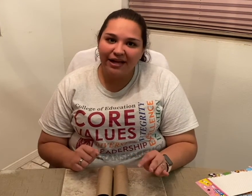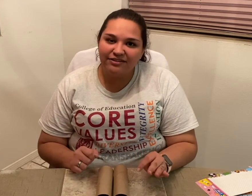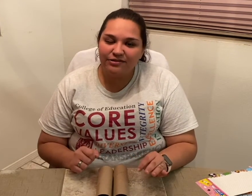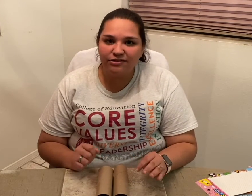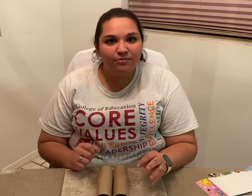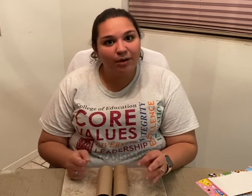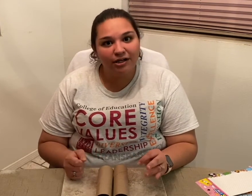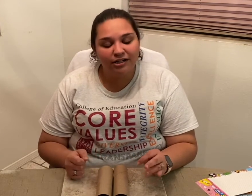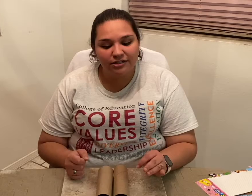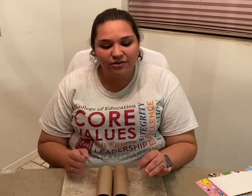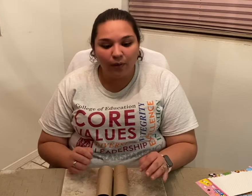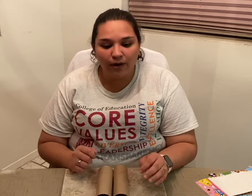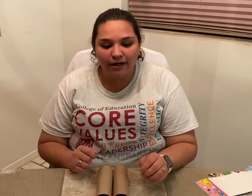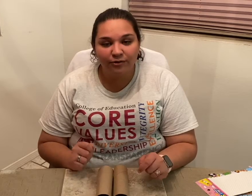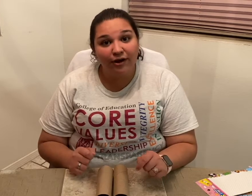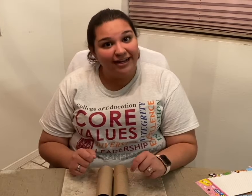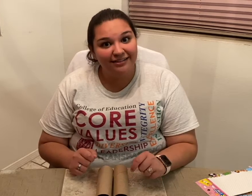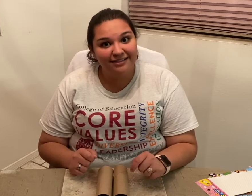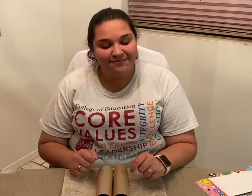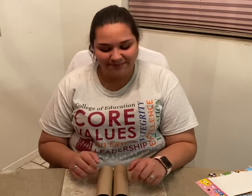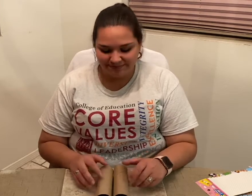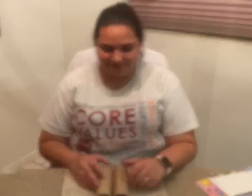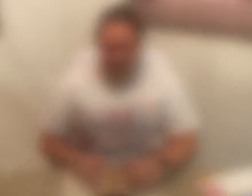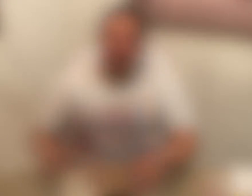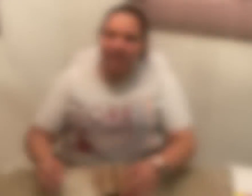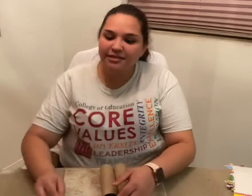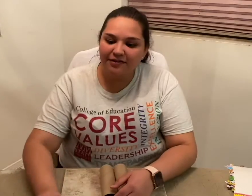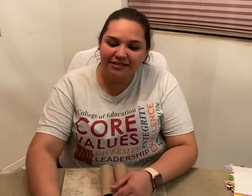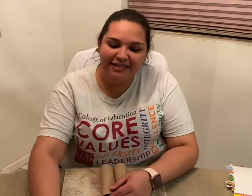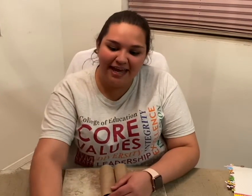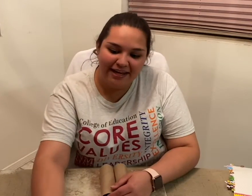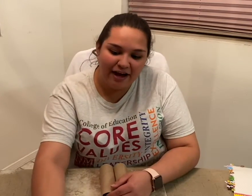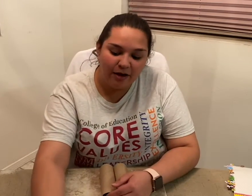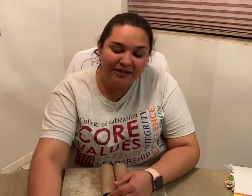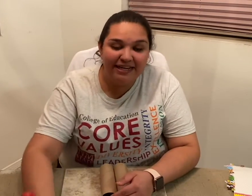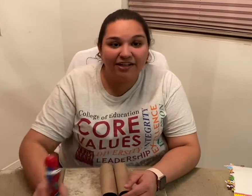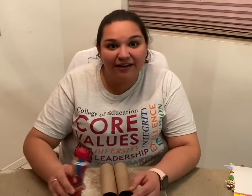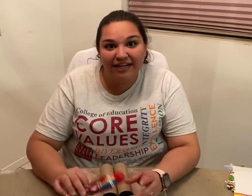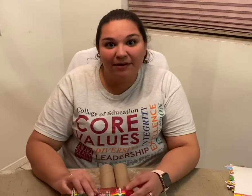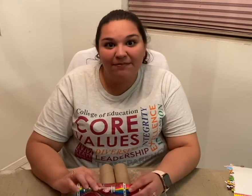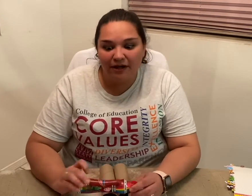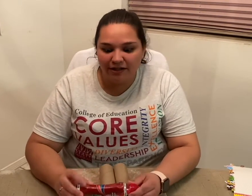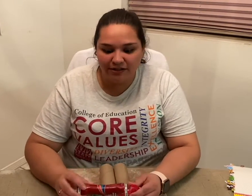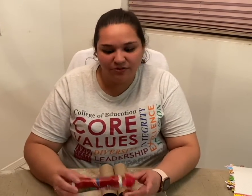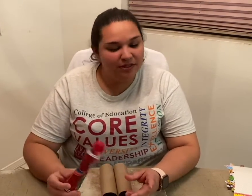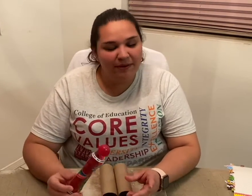markers or crayons. So, today I'll be decorating my binoculars with a paint